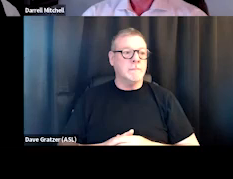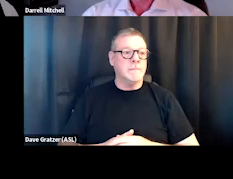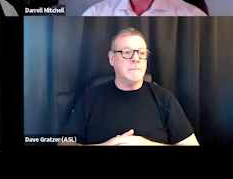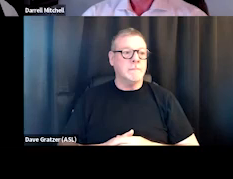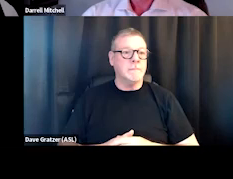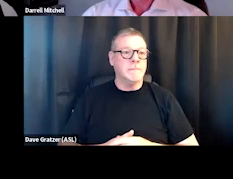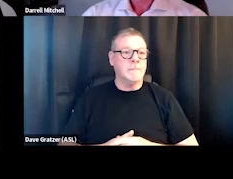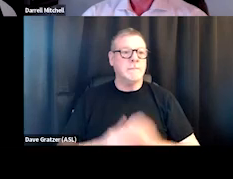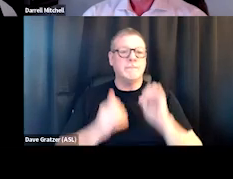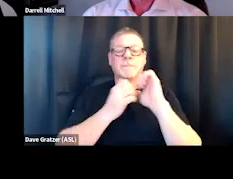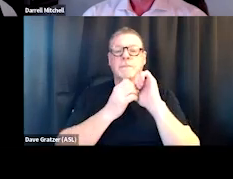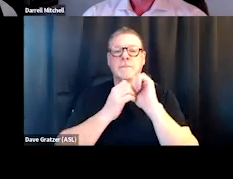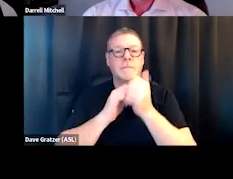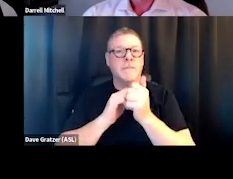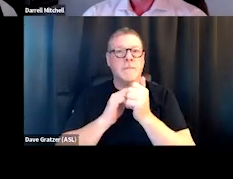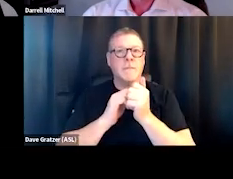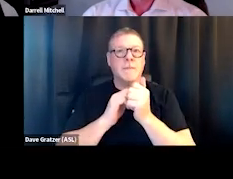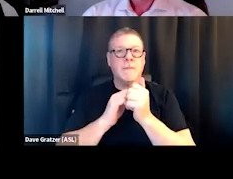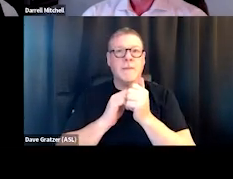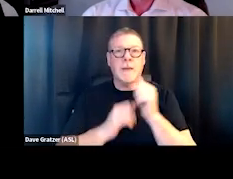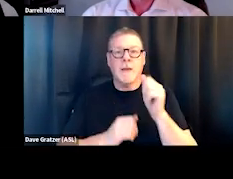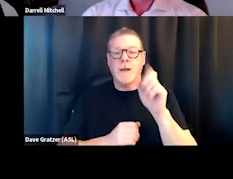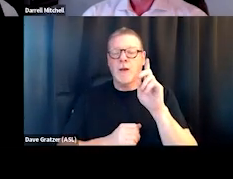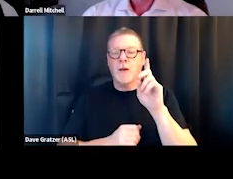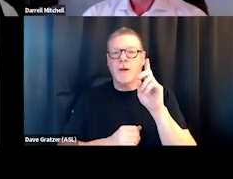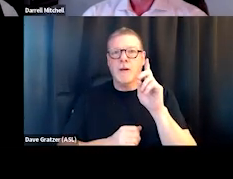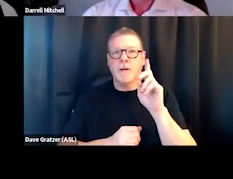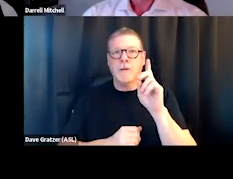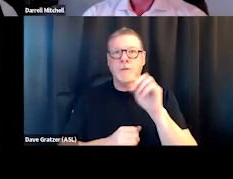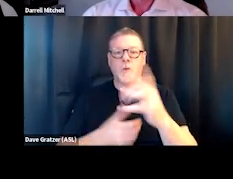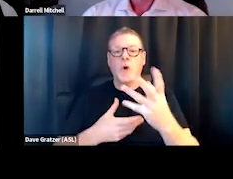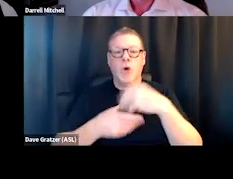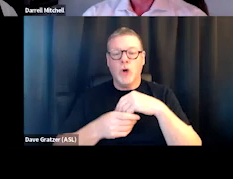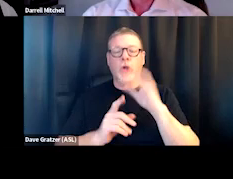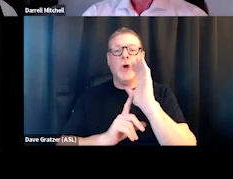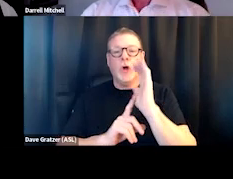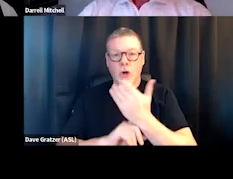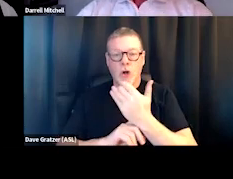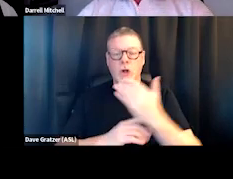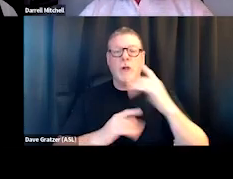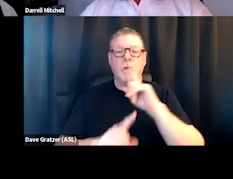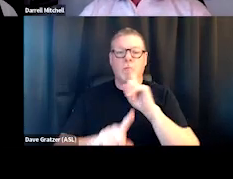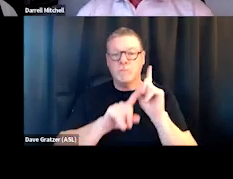How do you, again, this is for everyone. How do you incorporate culturally responsive practices throughout your programming?